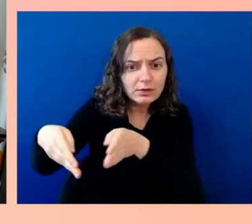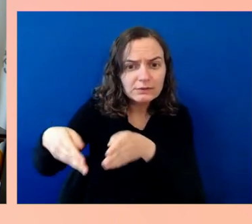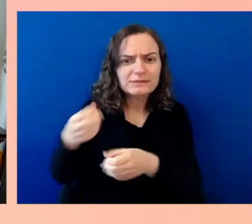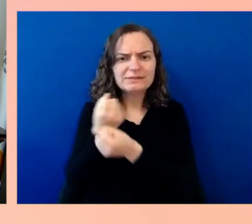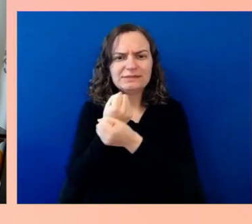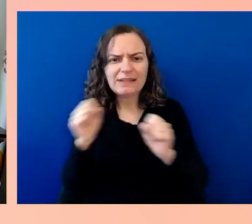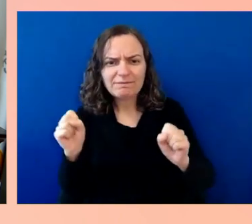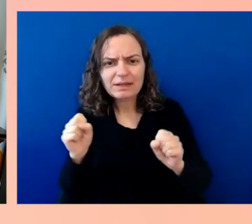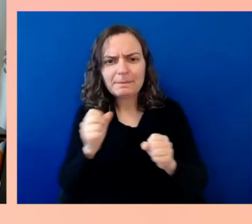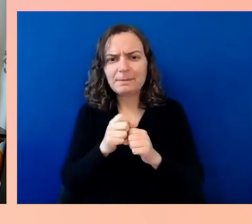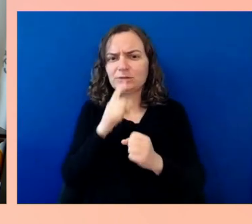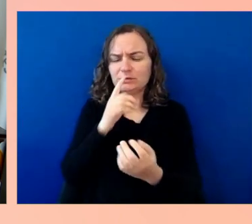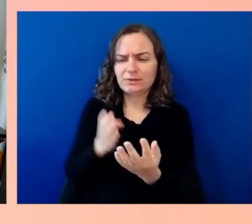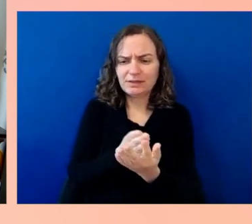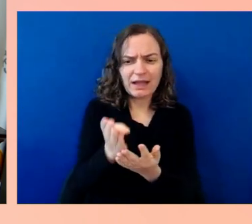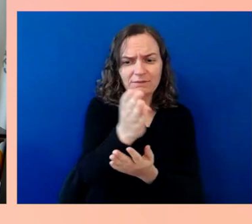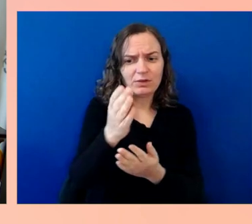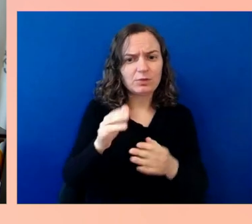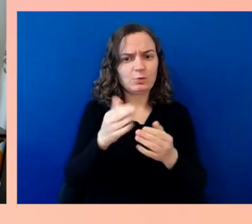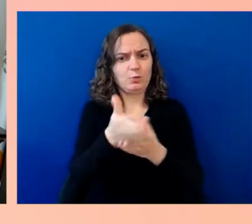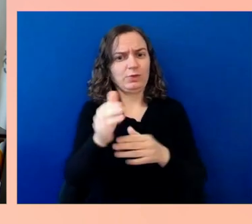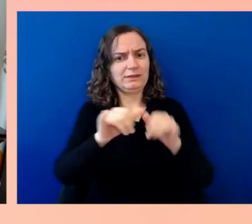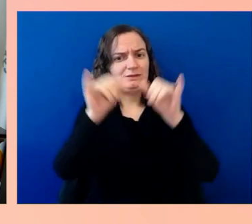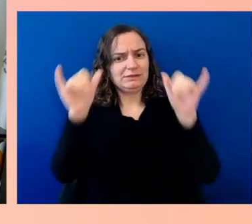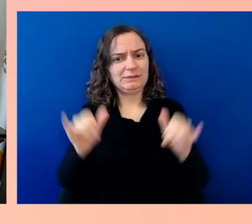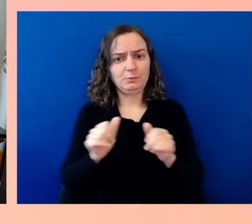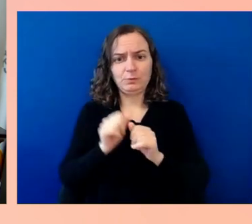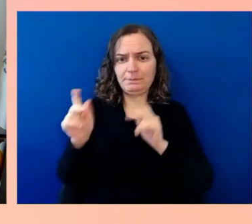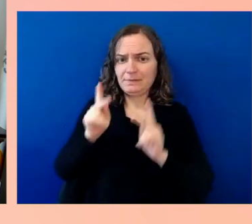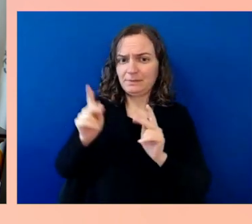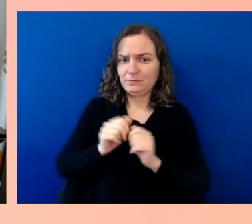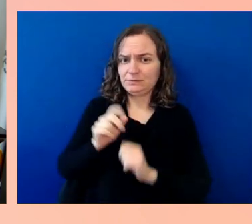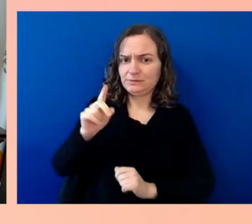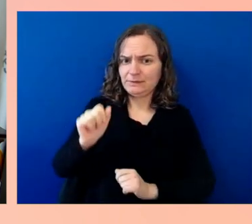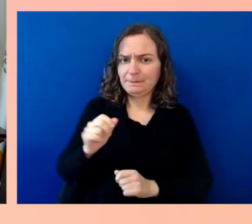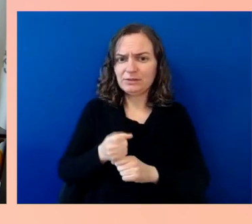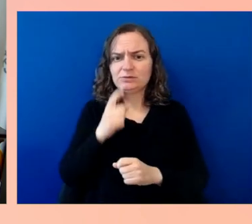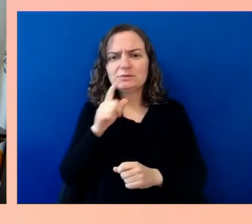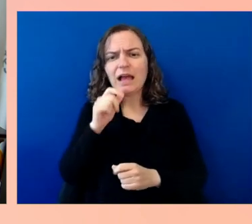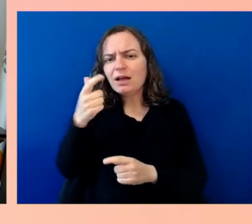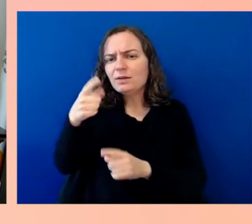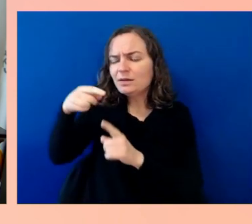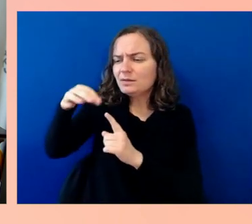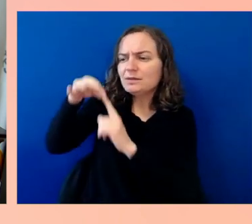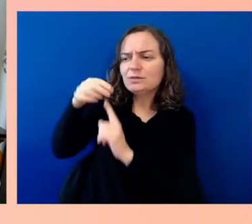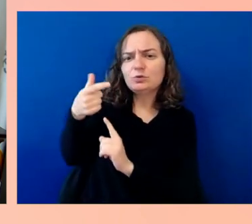but all of the funding that we put out, that we're in dialogue with the states that are getting a lot of that money by formula and